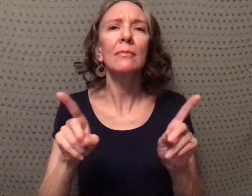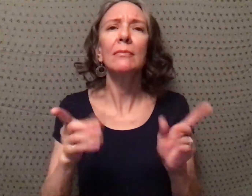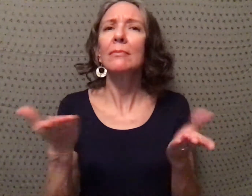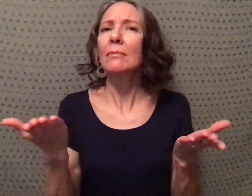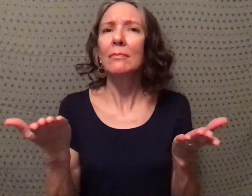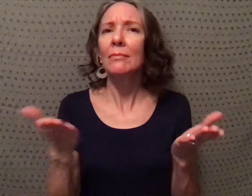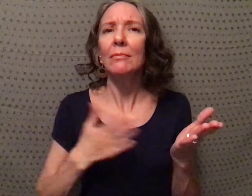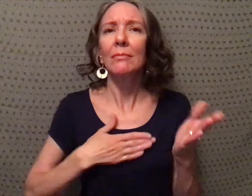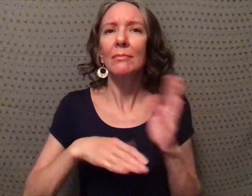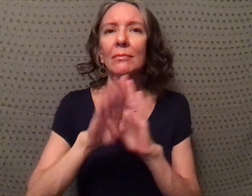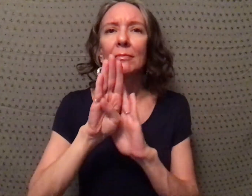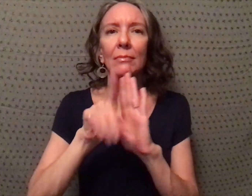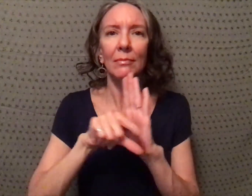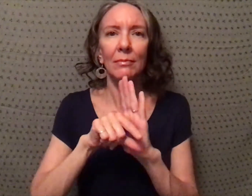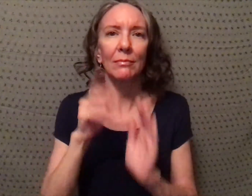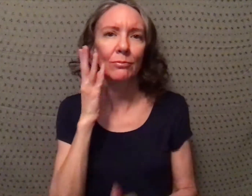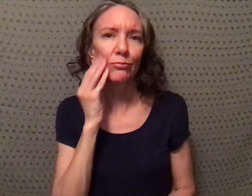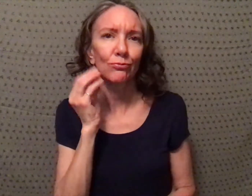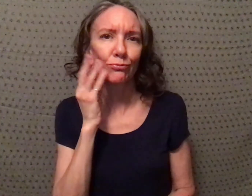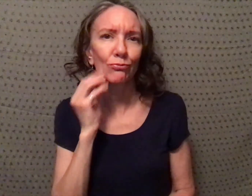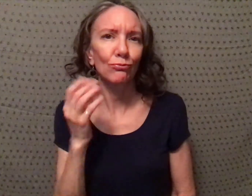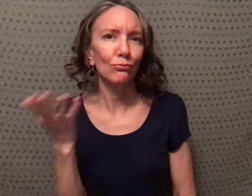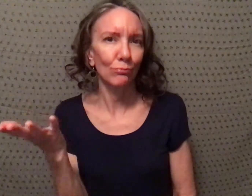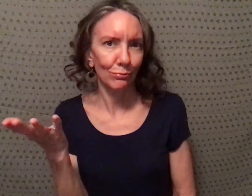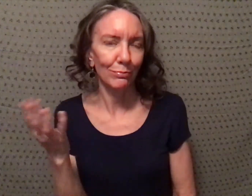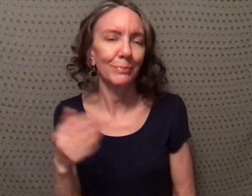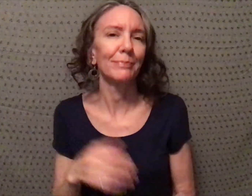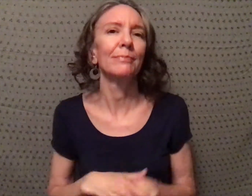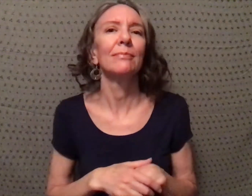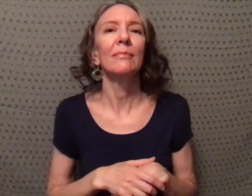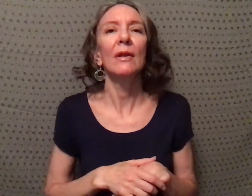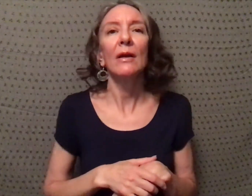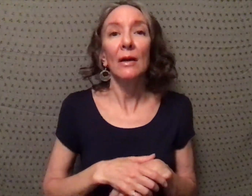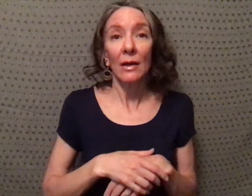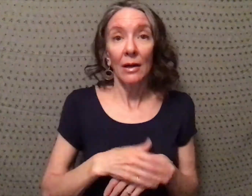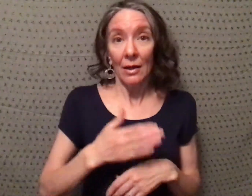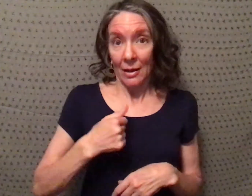but what's my background and my experience?